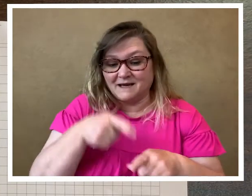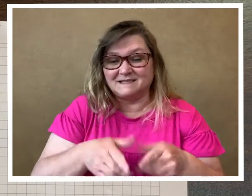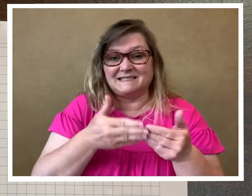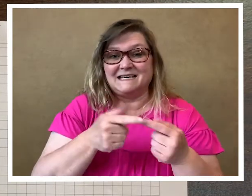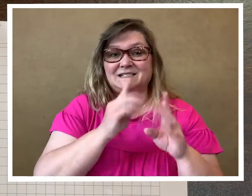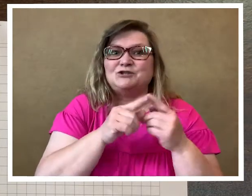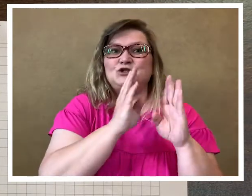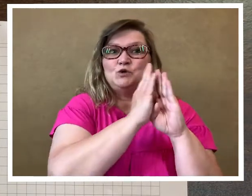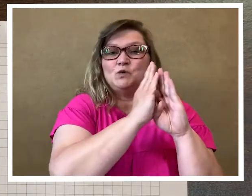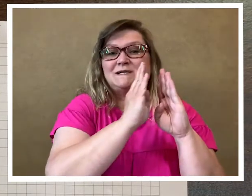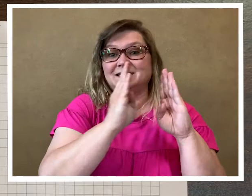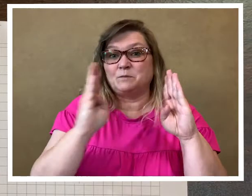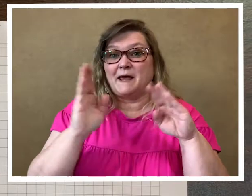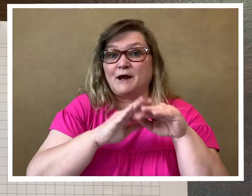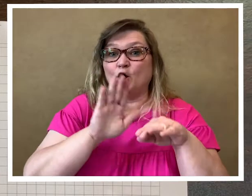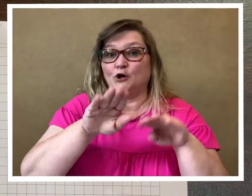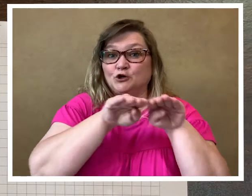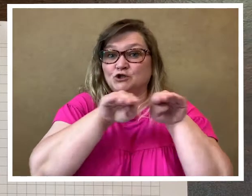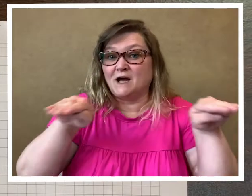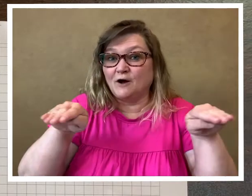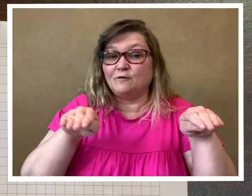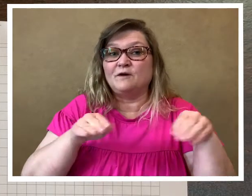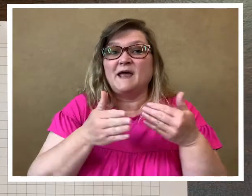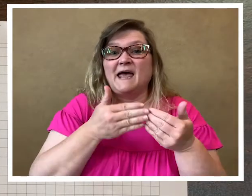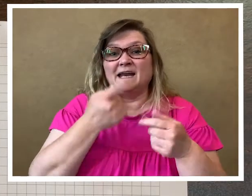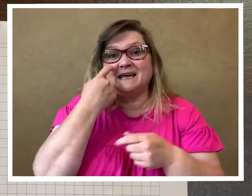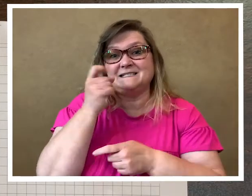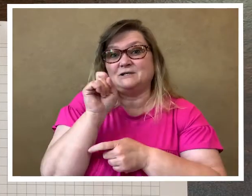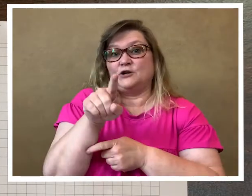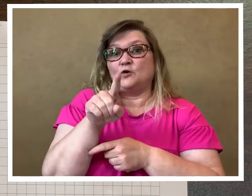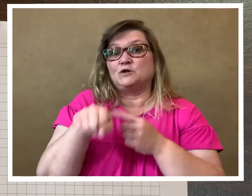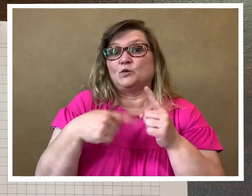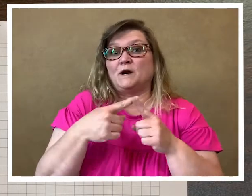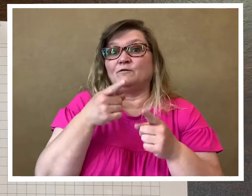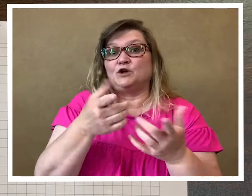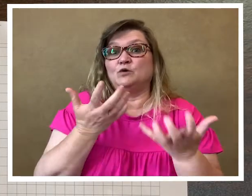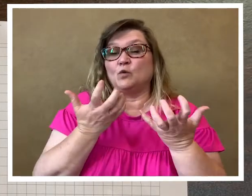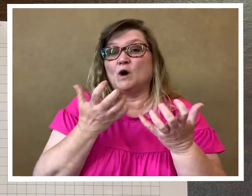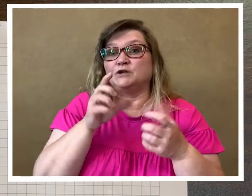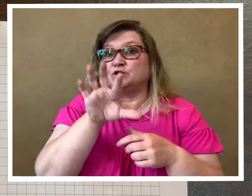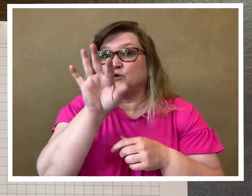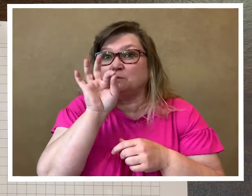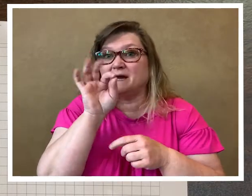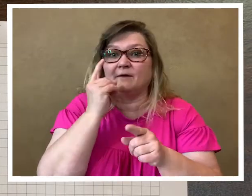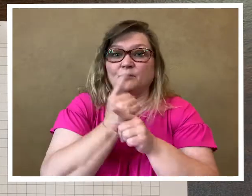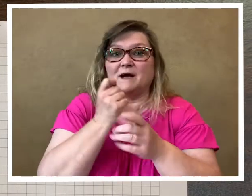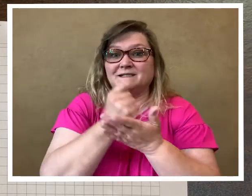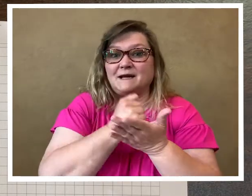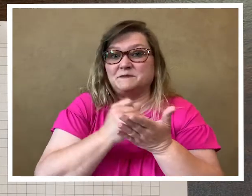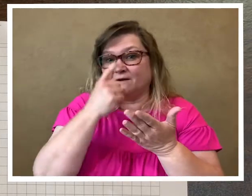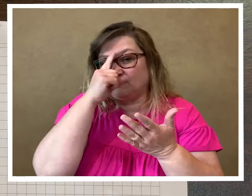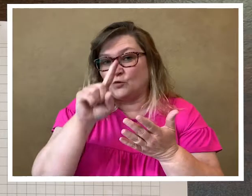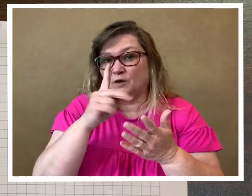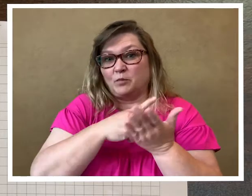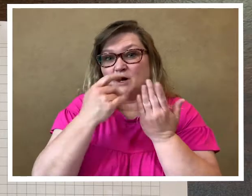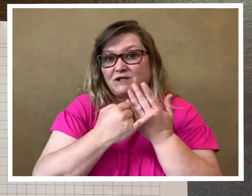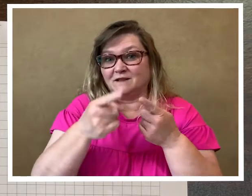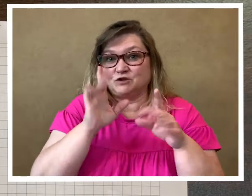because it's easy to display on your shelf and easy to notice whenever you want to pick out the right stamp set for the project that you're